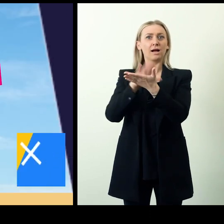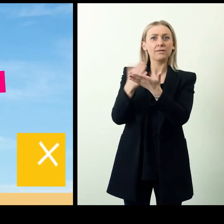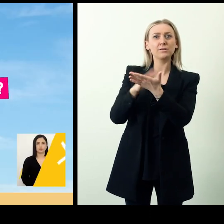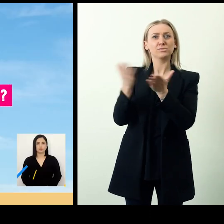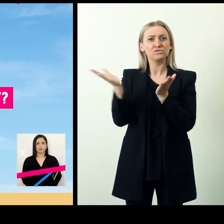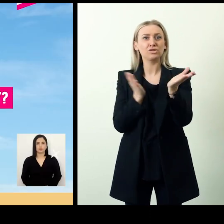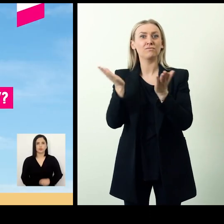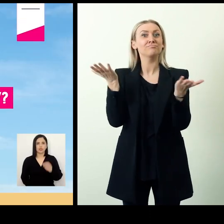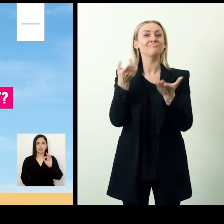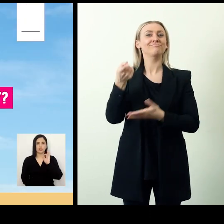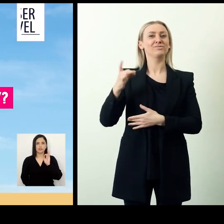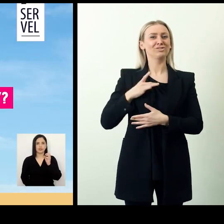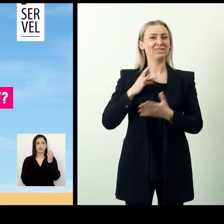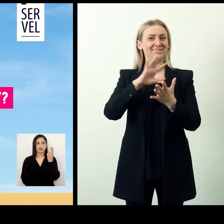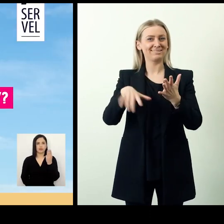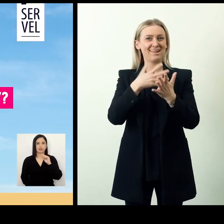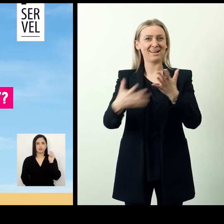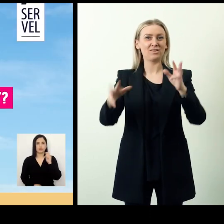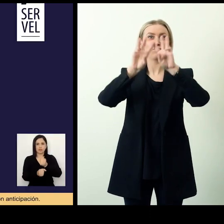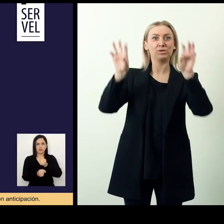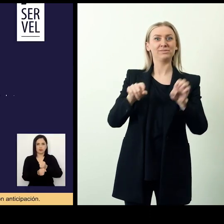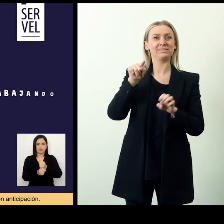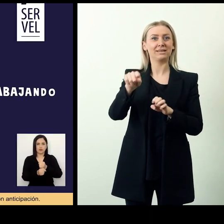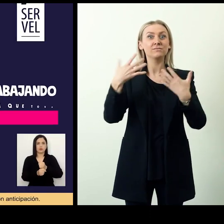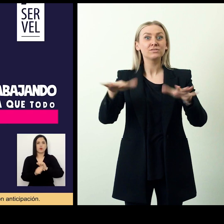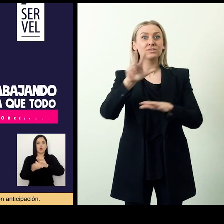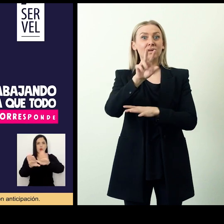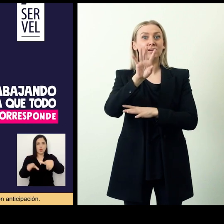introduced a video interpretation service in Chilean Sign language on its website.